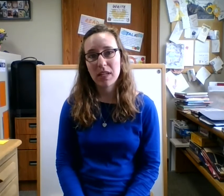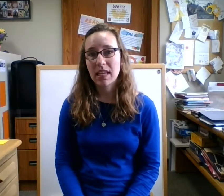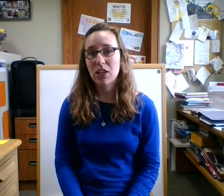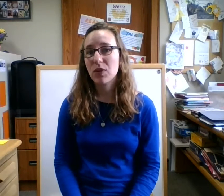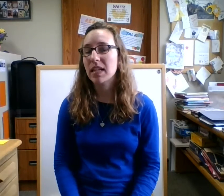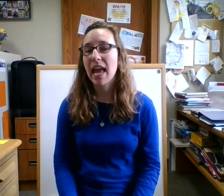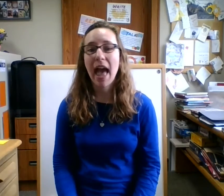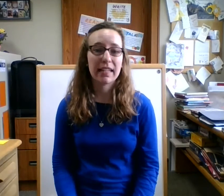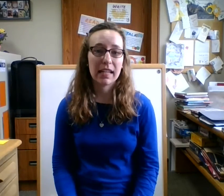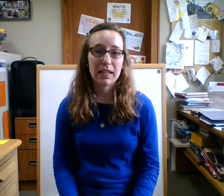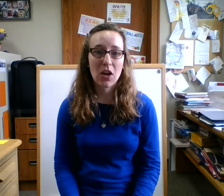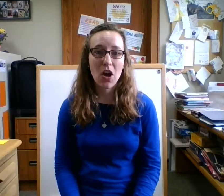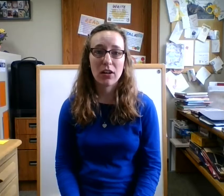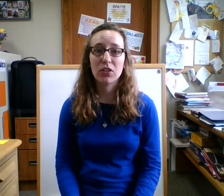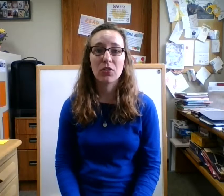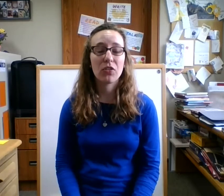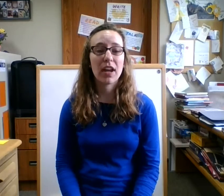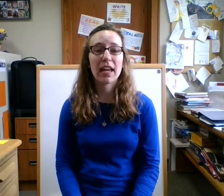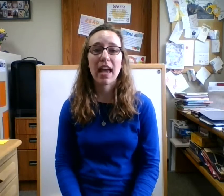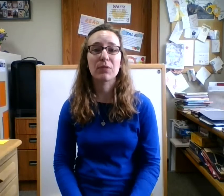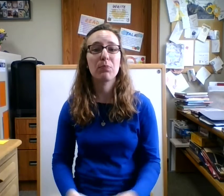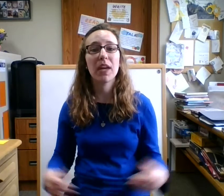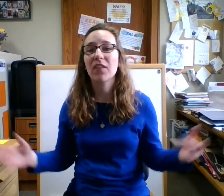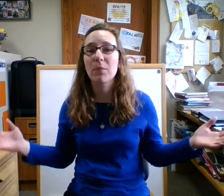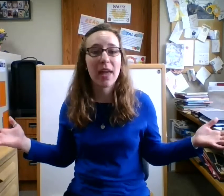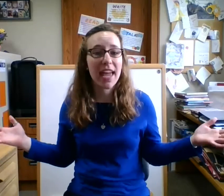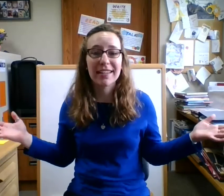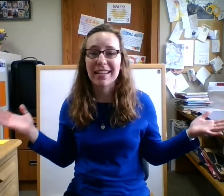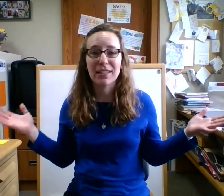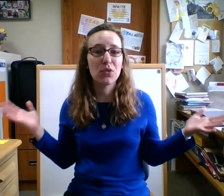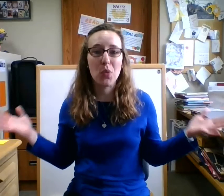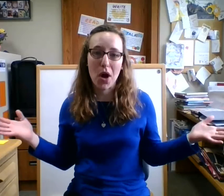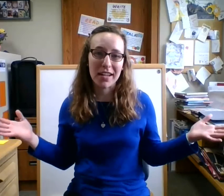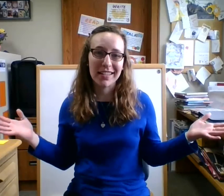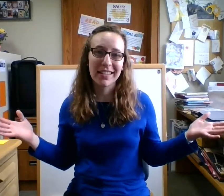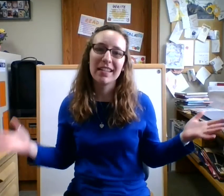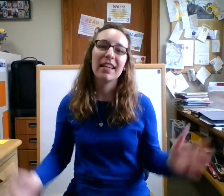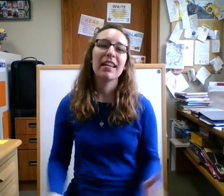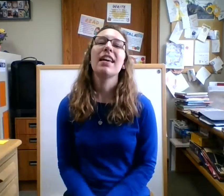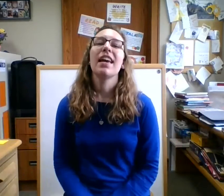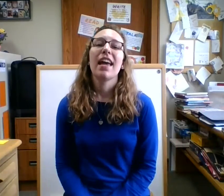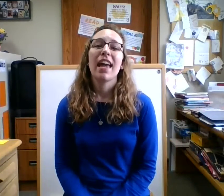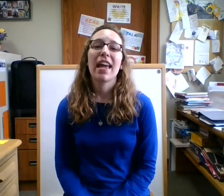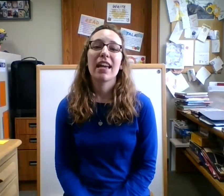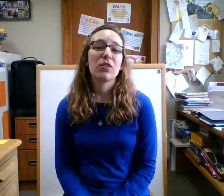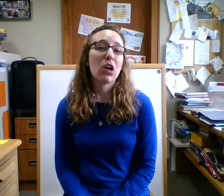that you can add to the song to create as big of a band as you want and you can